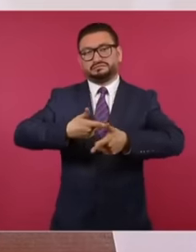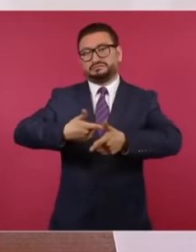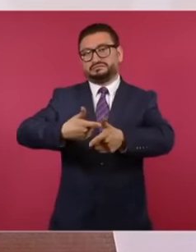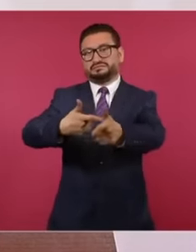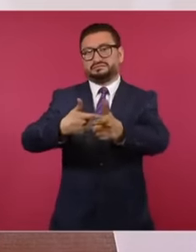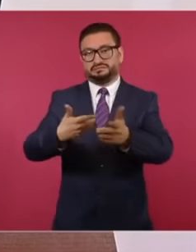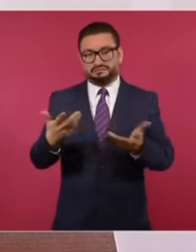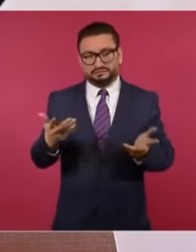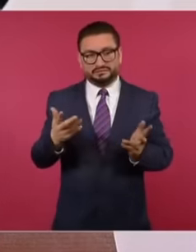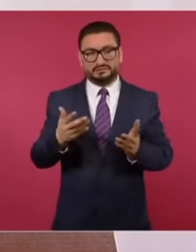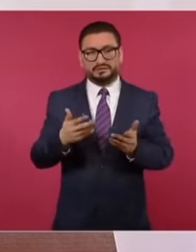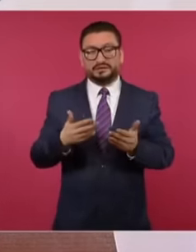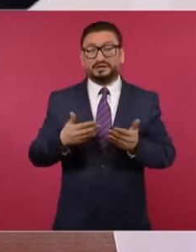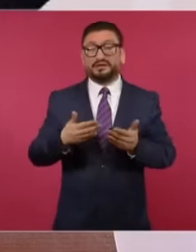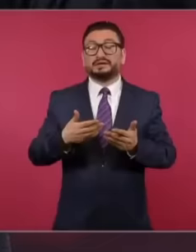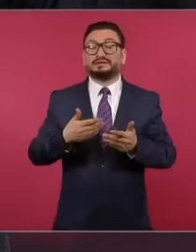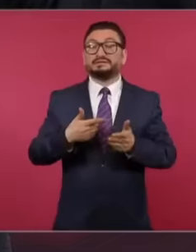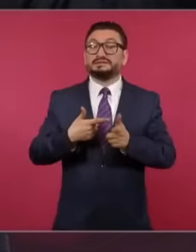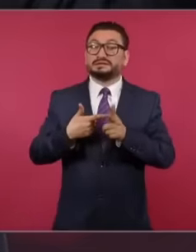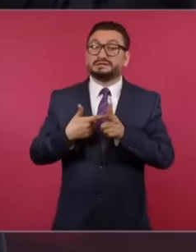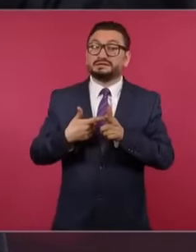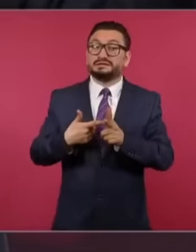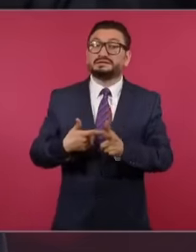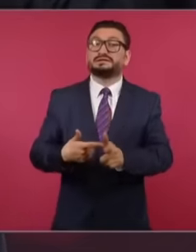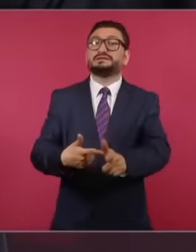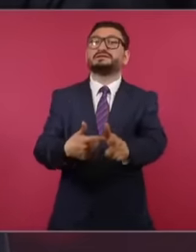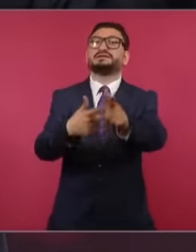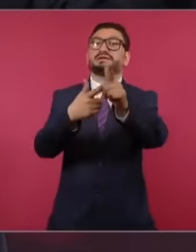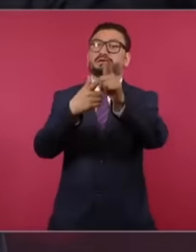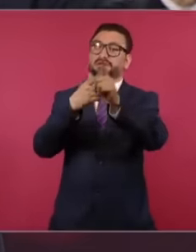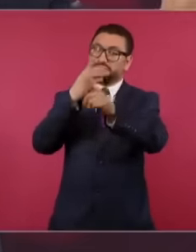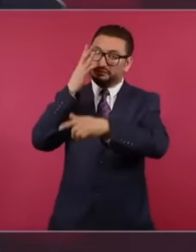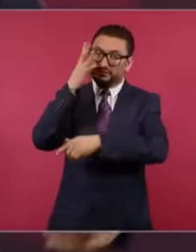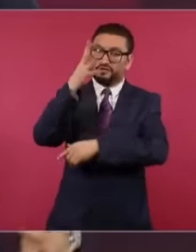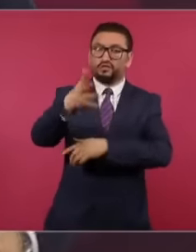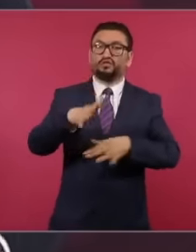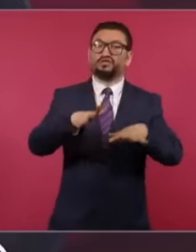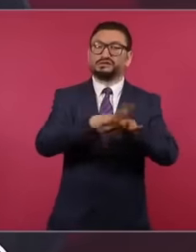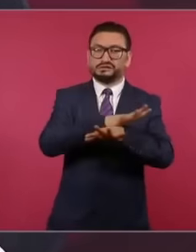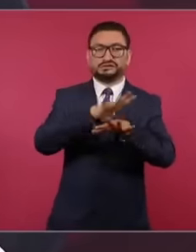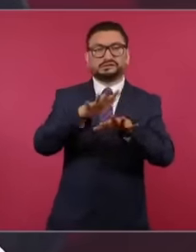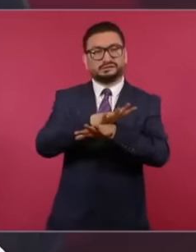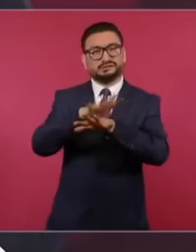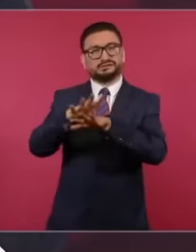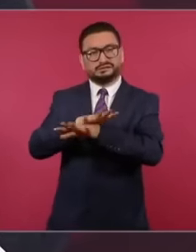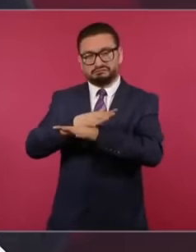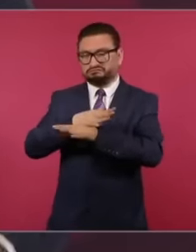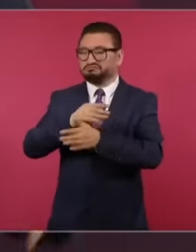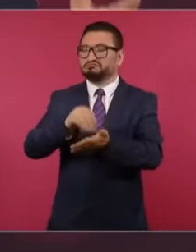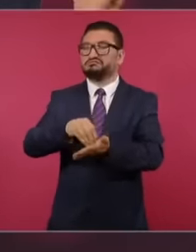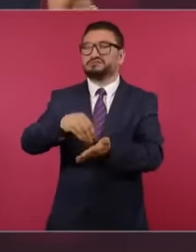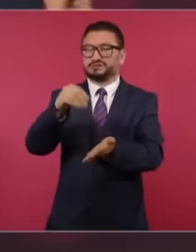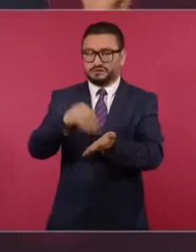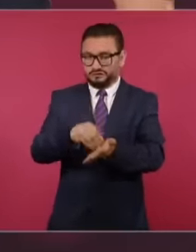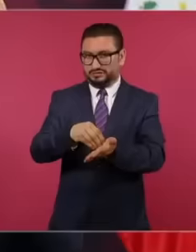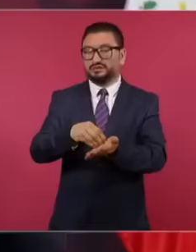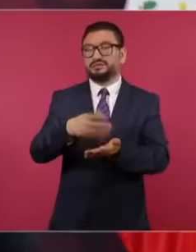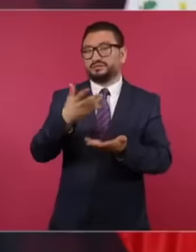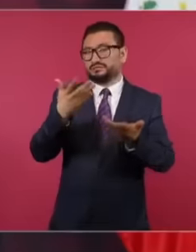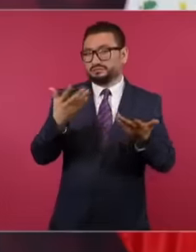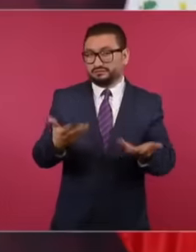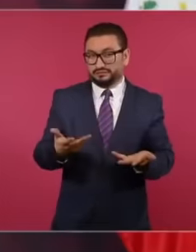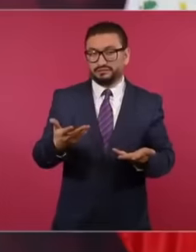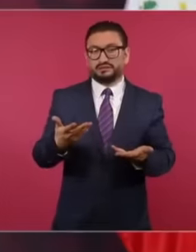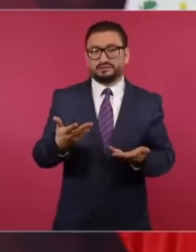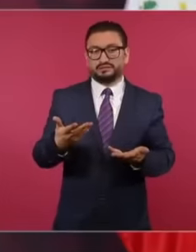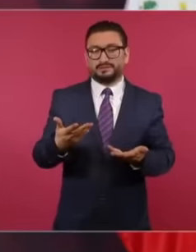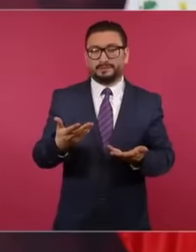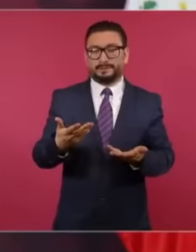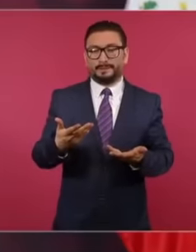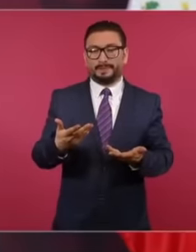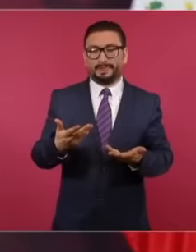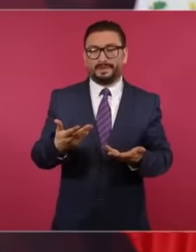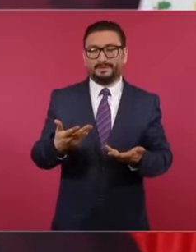and moving forward the changes will continue to occur and we must accept